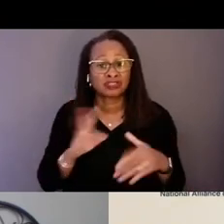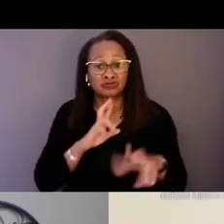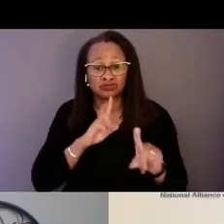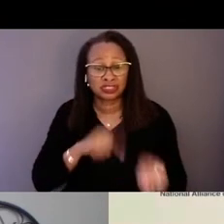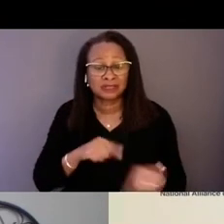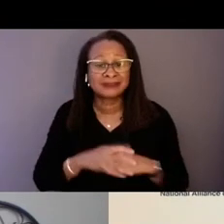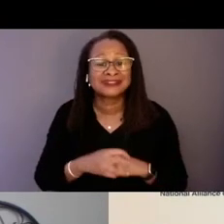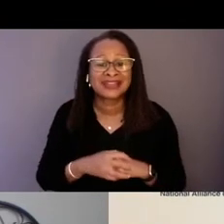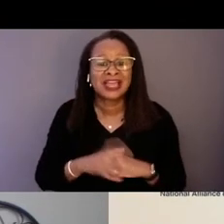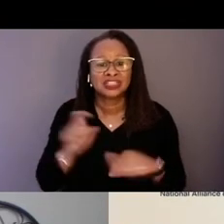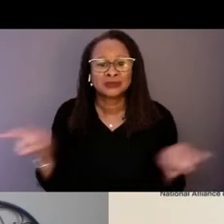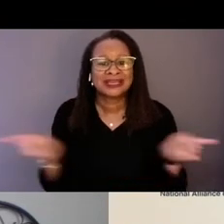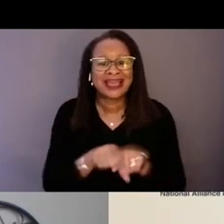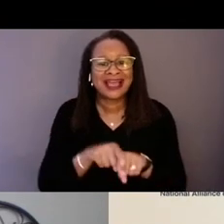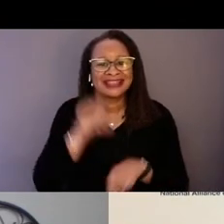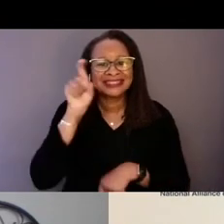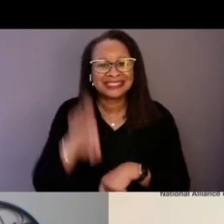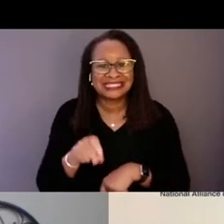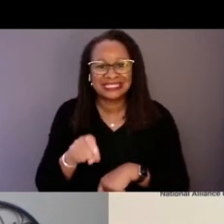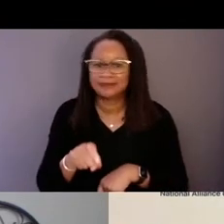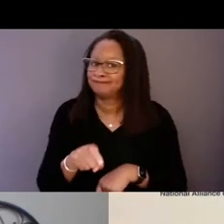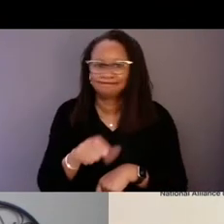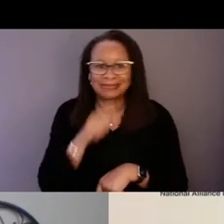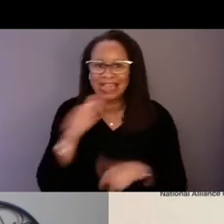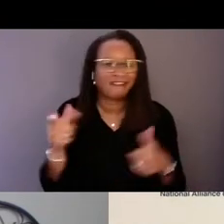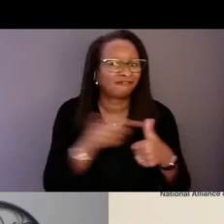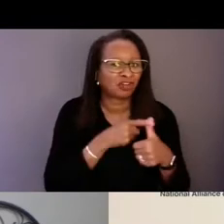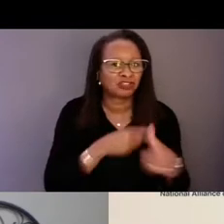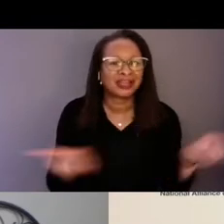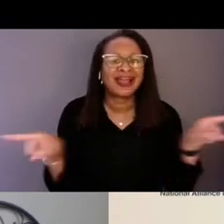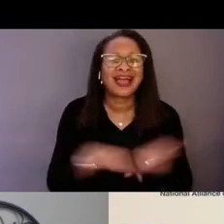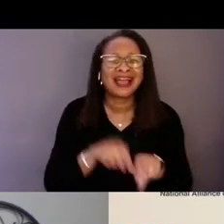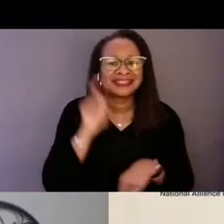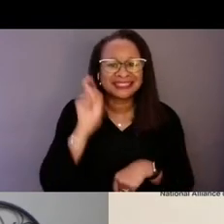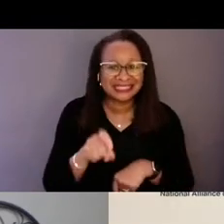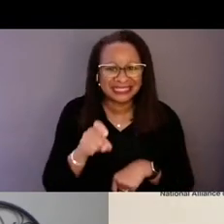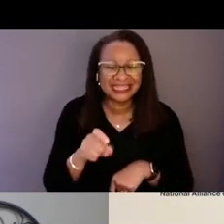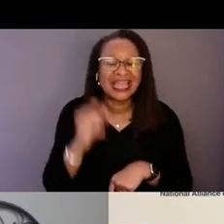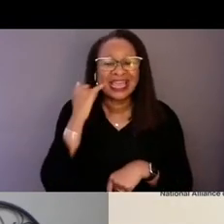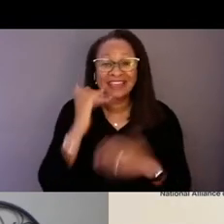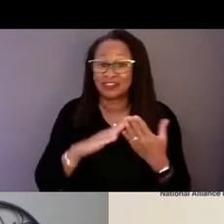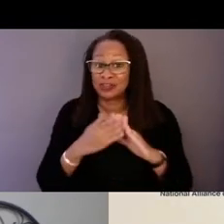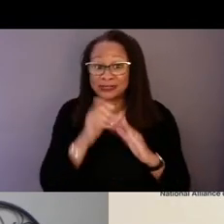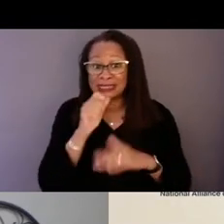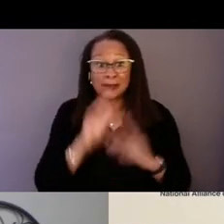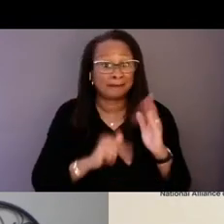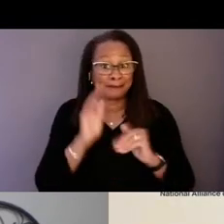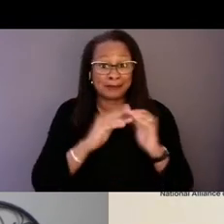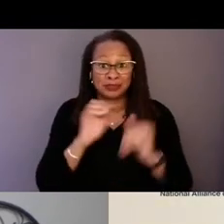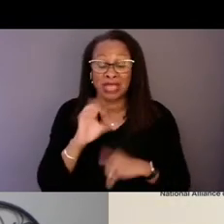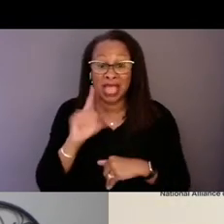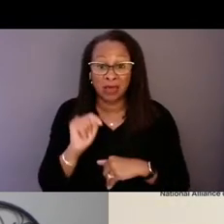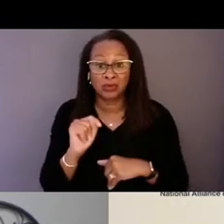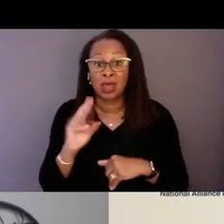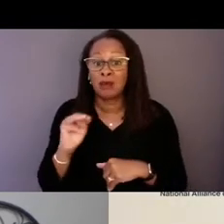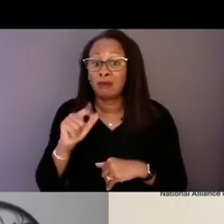It should not be the first but as needed. If a community has not built out a mobile crisis response system,